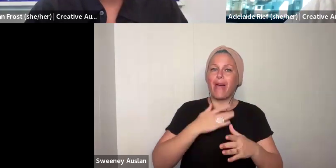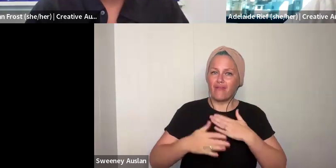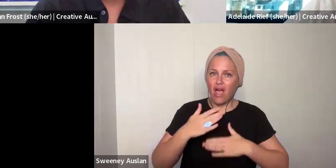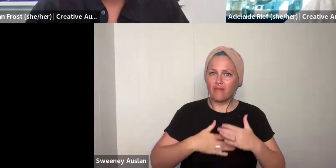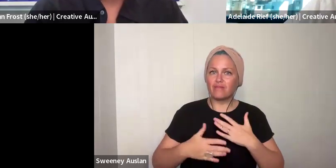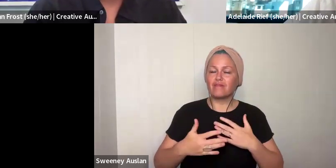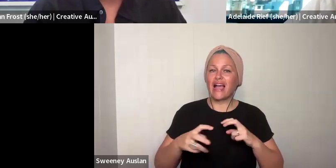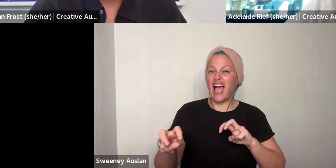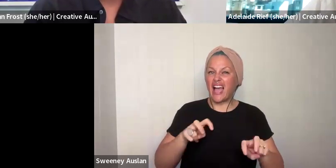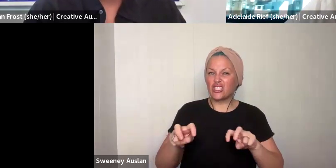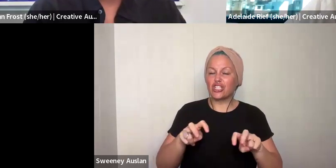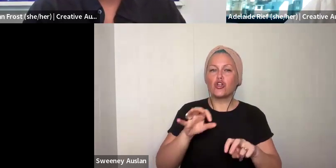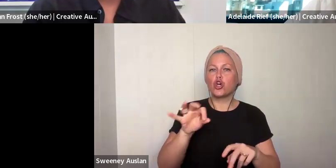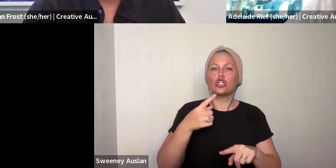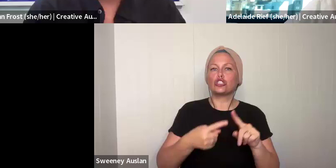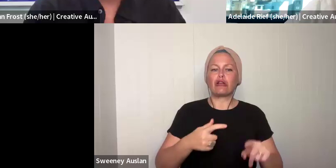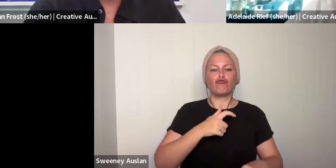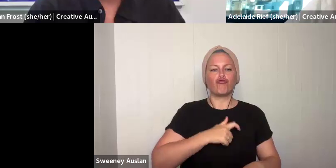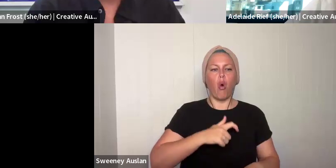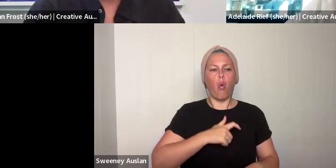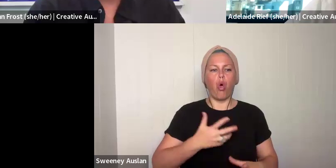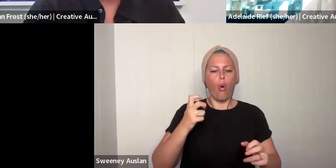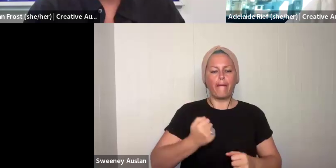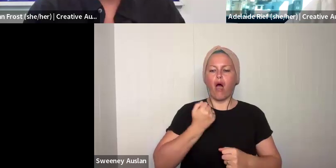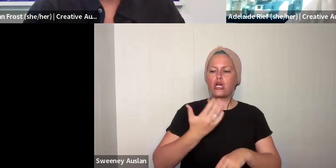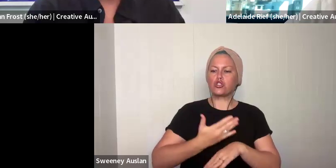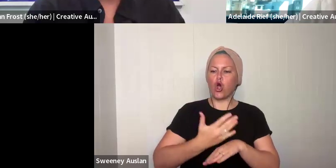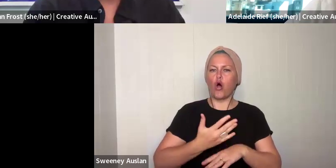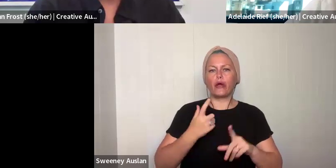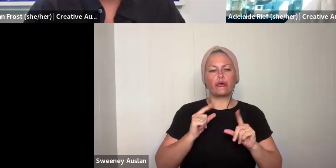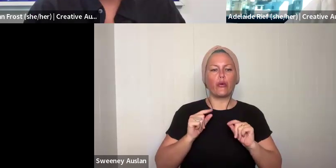about leadership in this program. We are really thinking about leadership as behaviour.